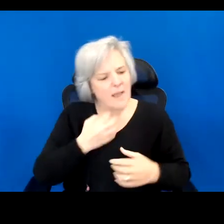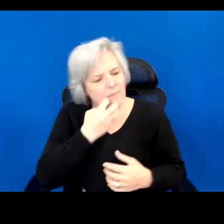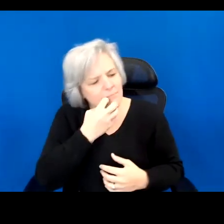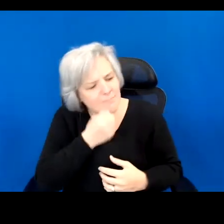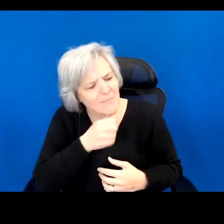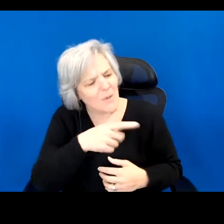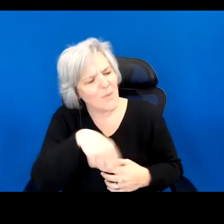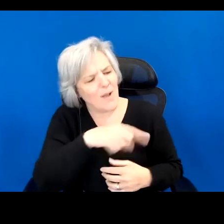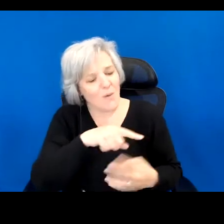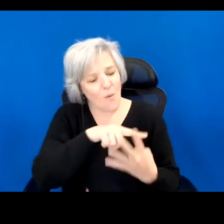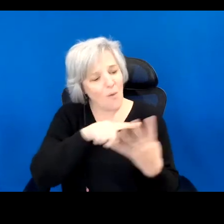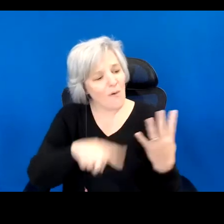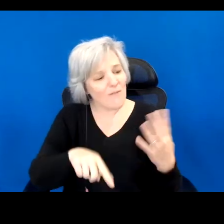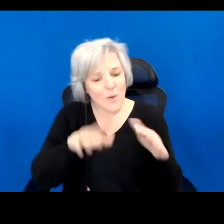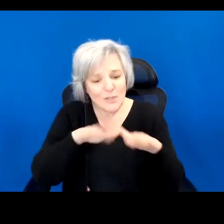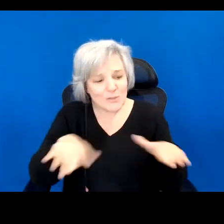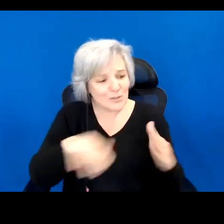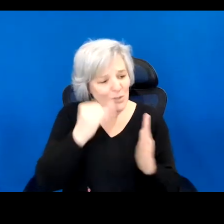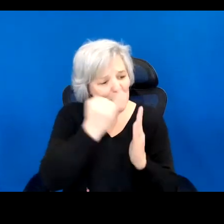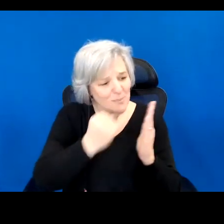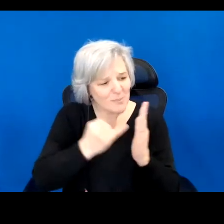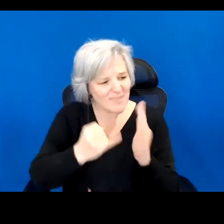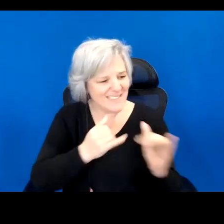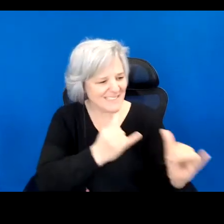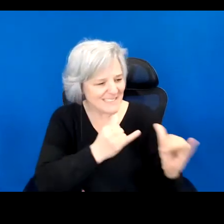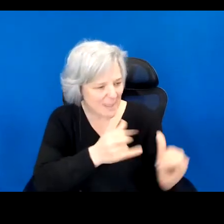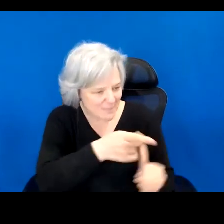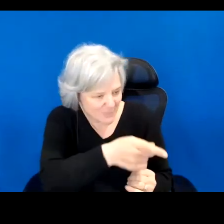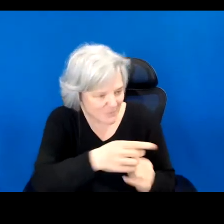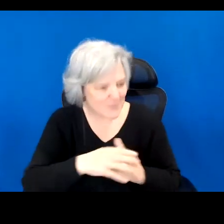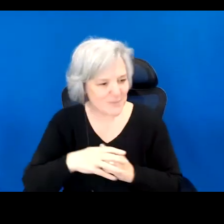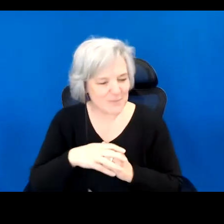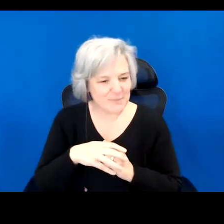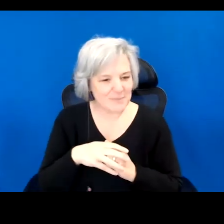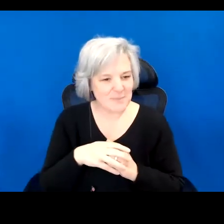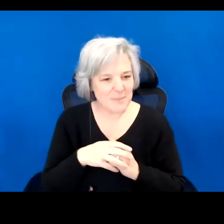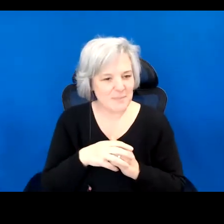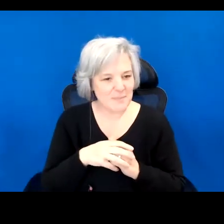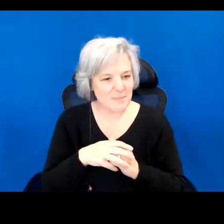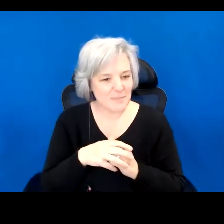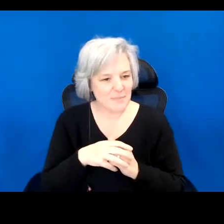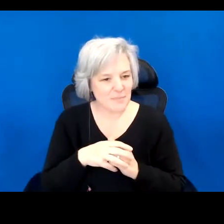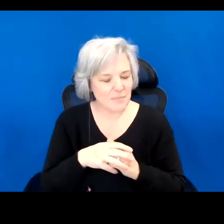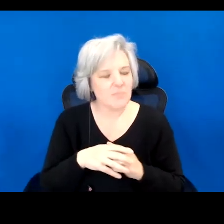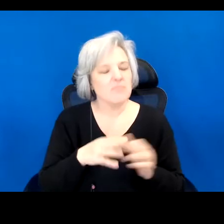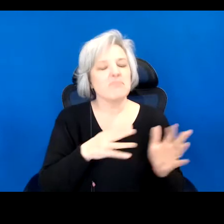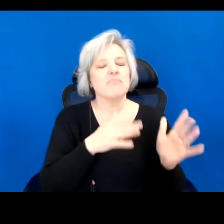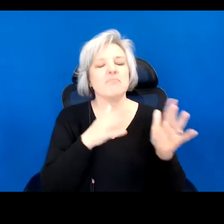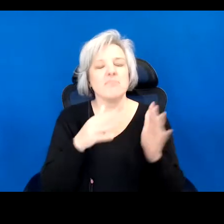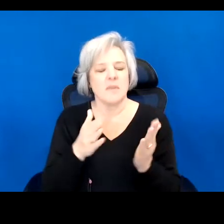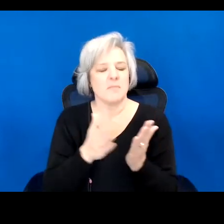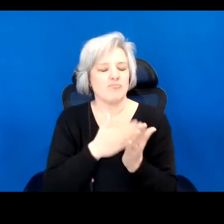children brown like you. As you flipped through the pages of your book,